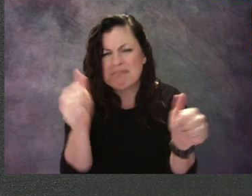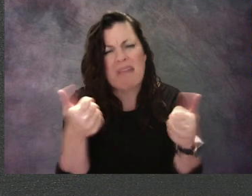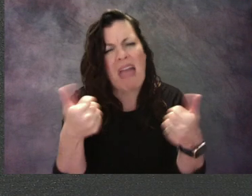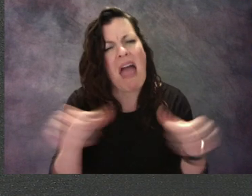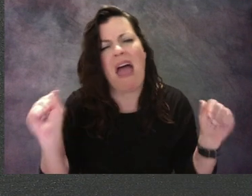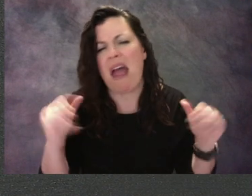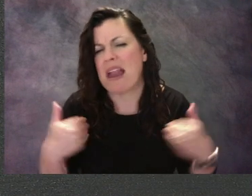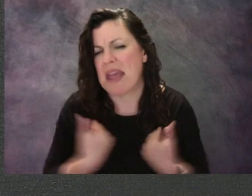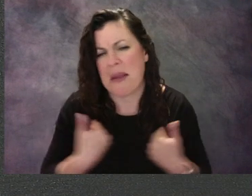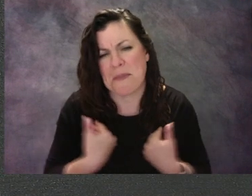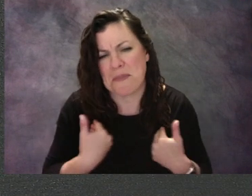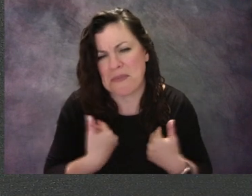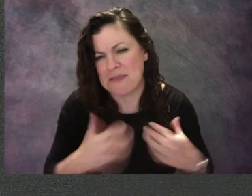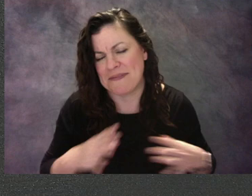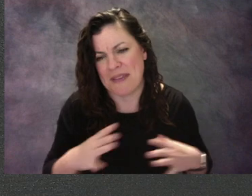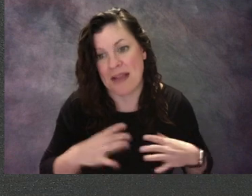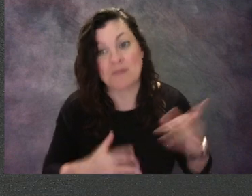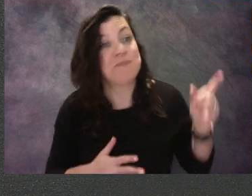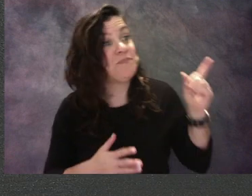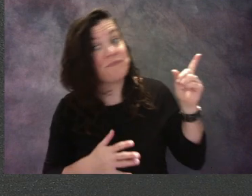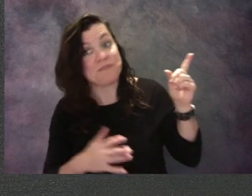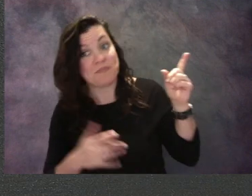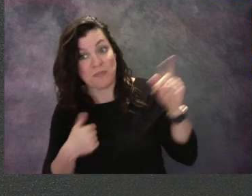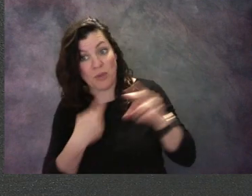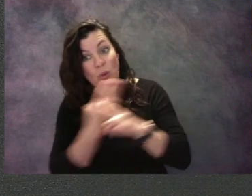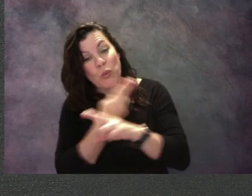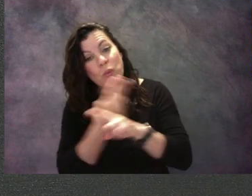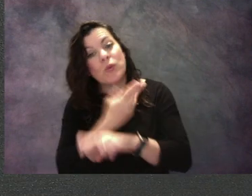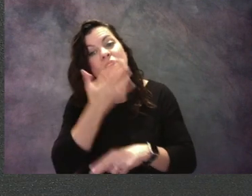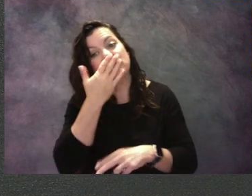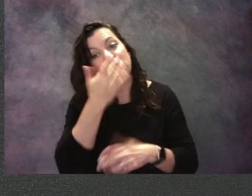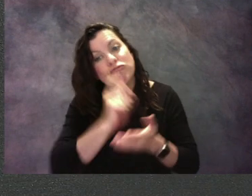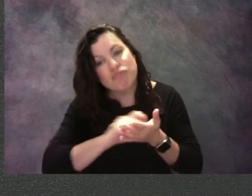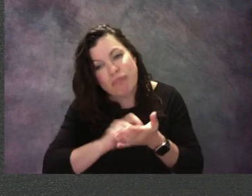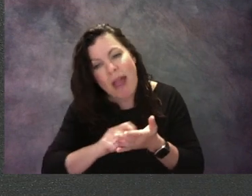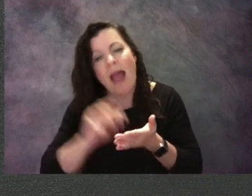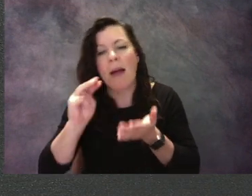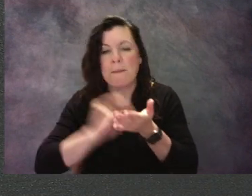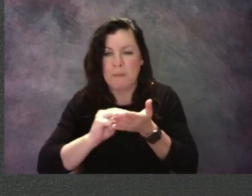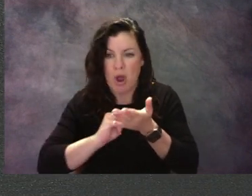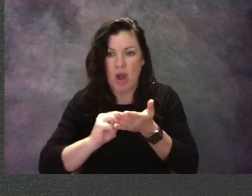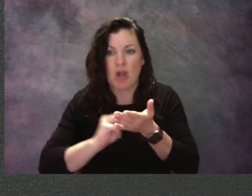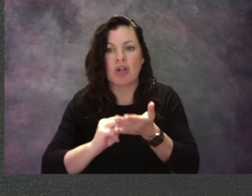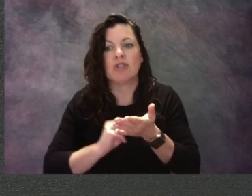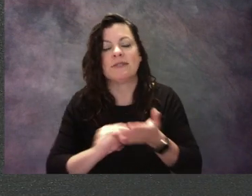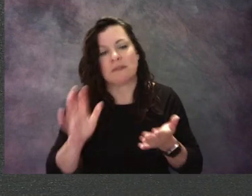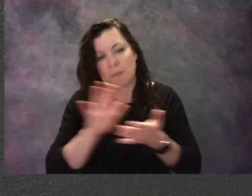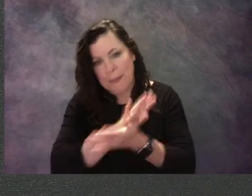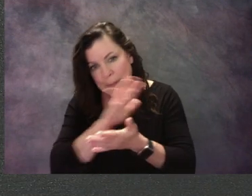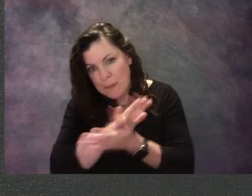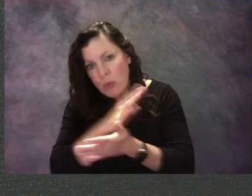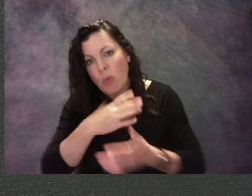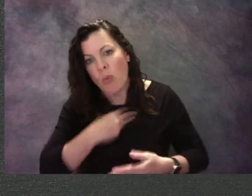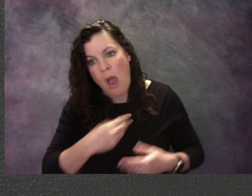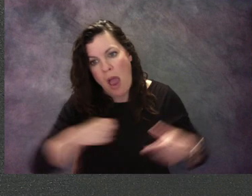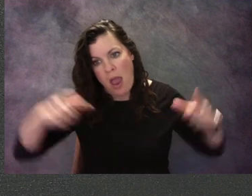I'm gonna use some crayons and I did bring some markers, too. I think maybe I'll use some of those and I have my white paper, but I just wanted to look at a few things